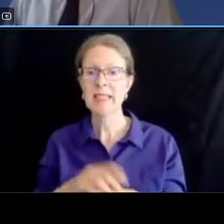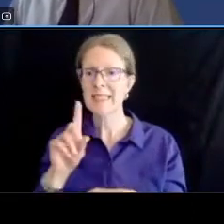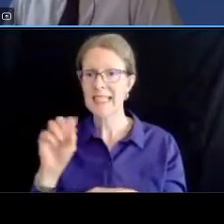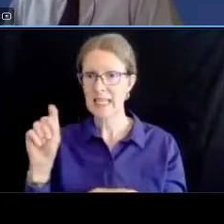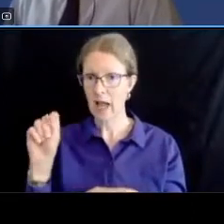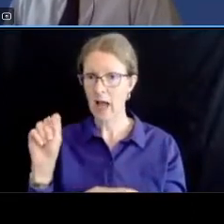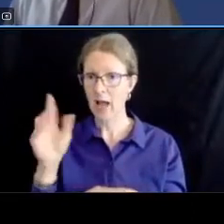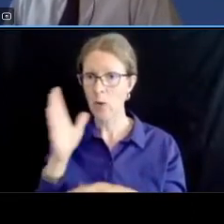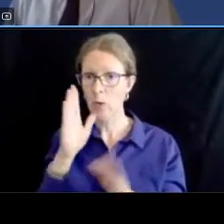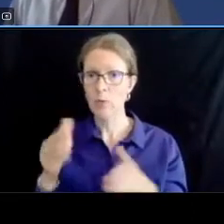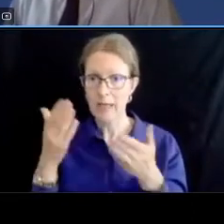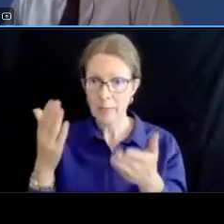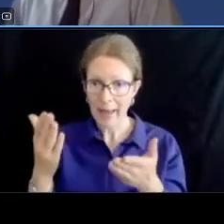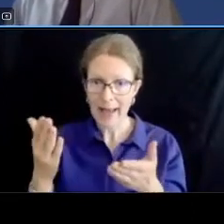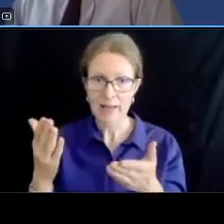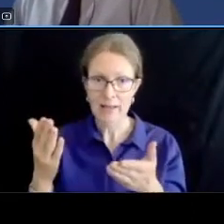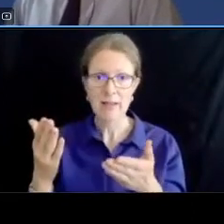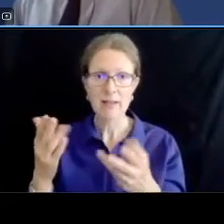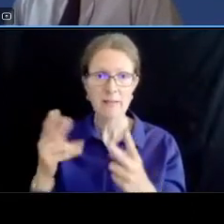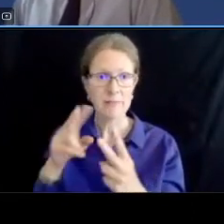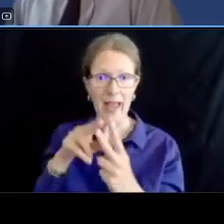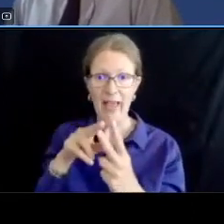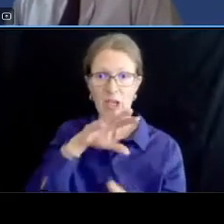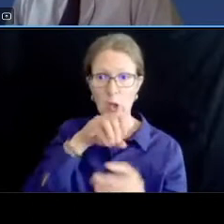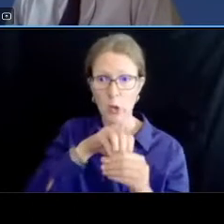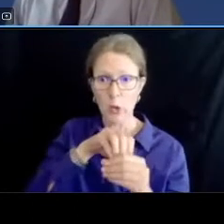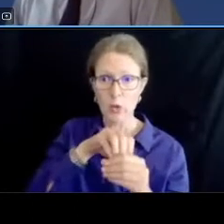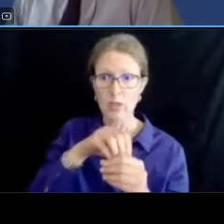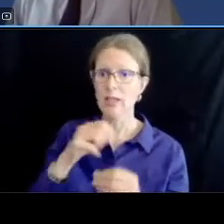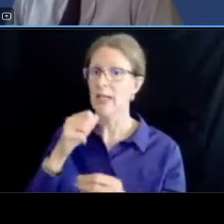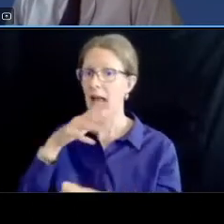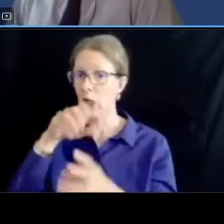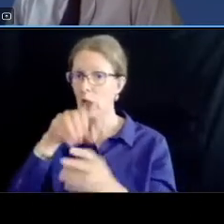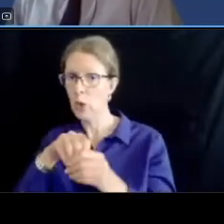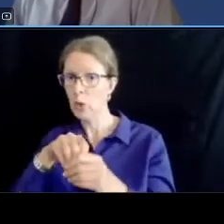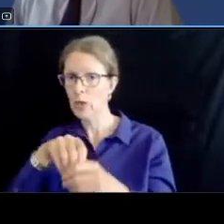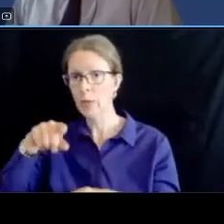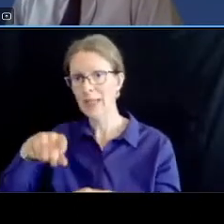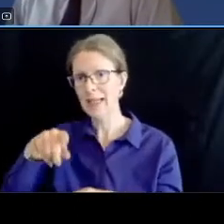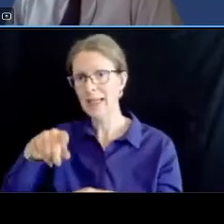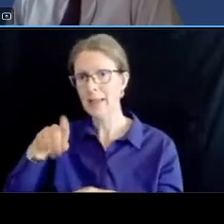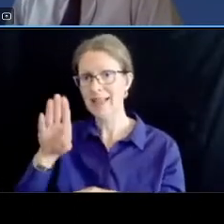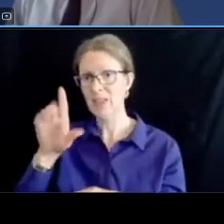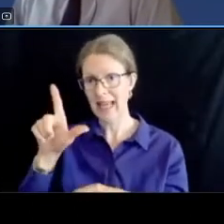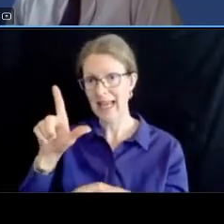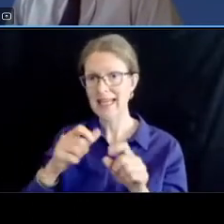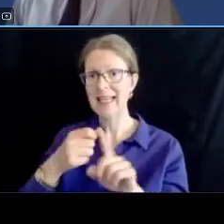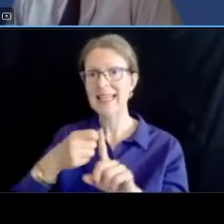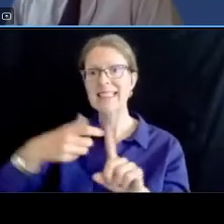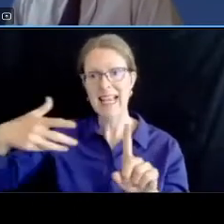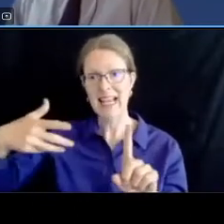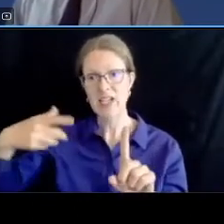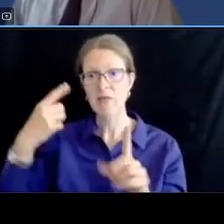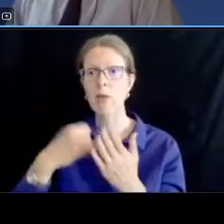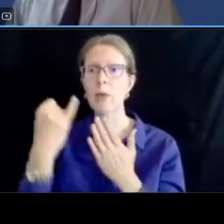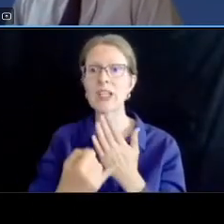or not to include protected bicycle lane extension for the project edoc will engage the community